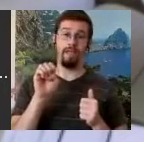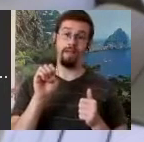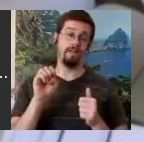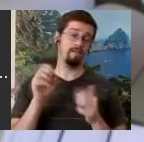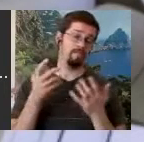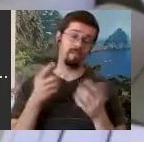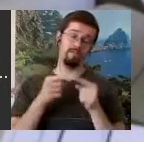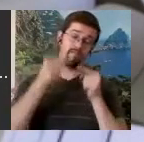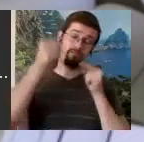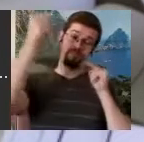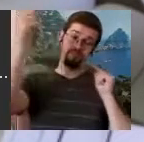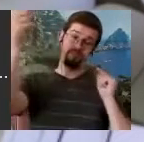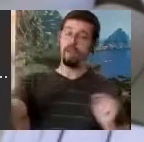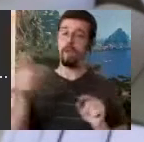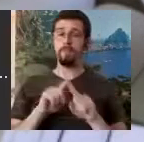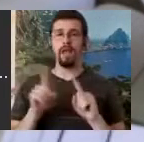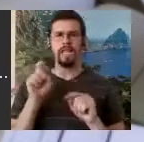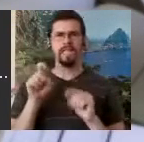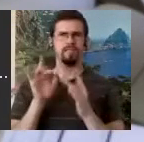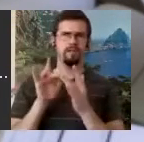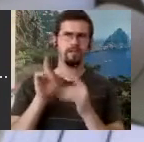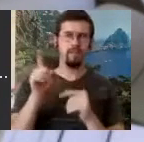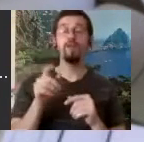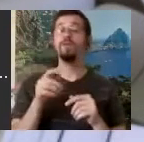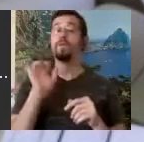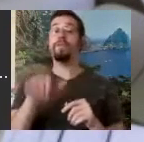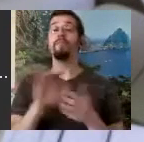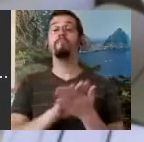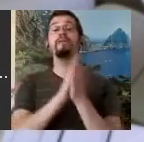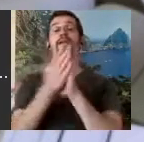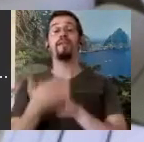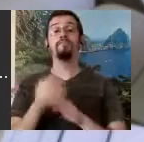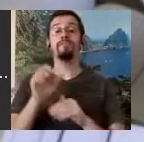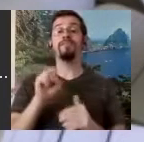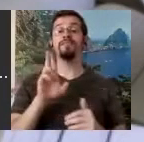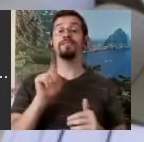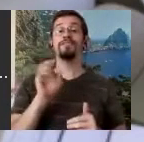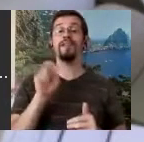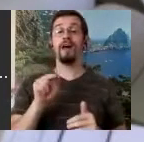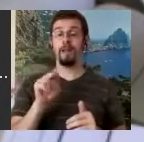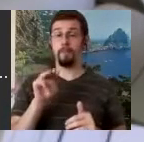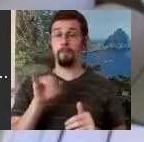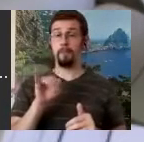pantomime and that became Sutton MimeWriting and MimeWriting is a little bit